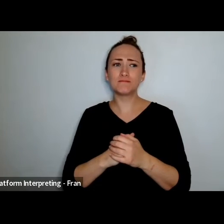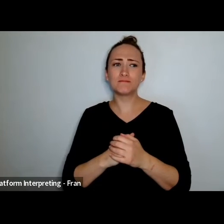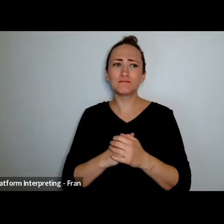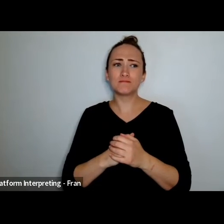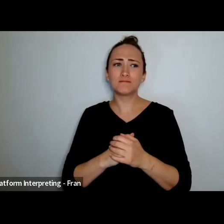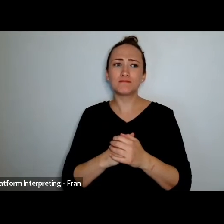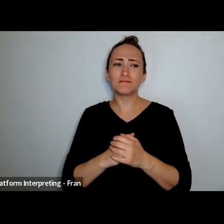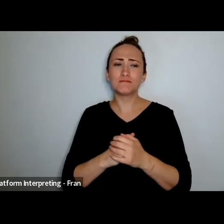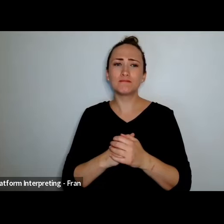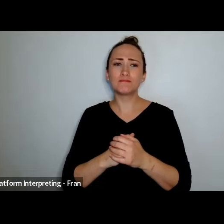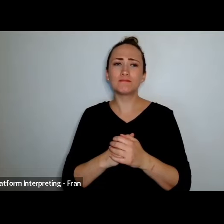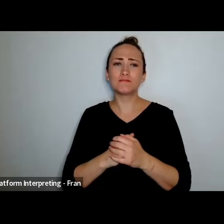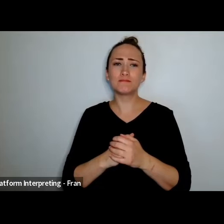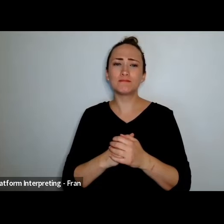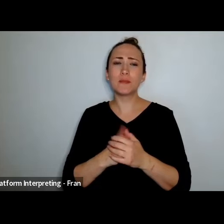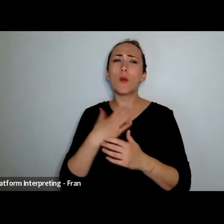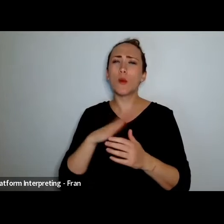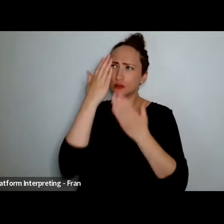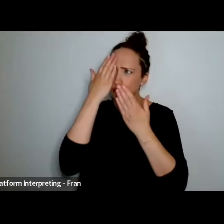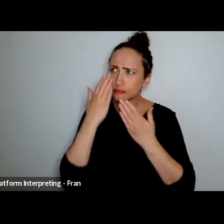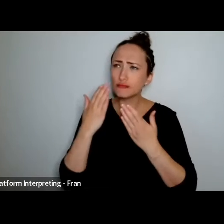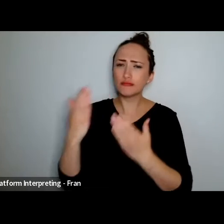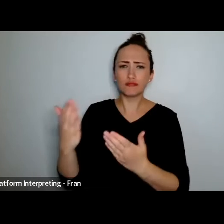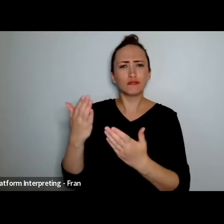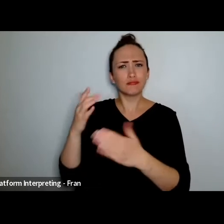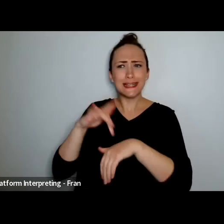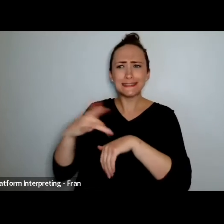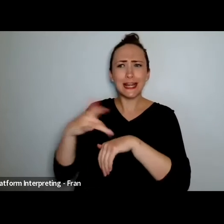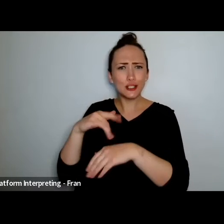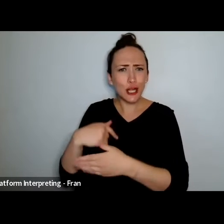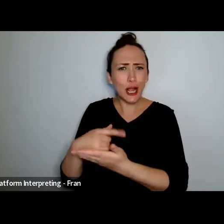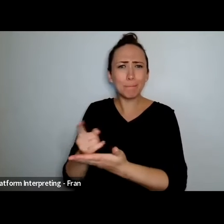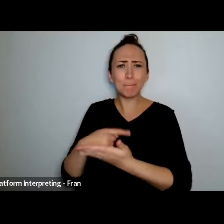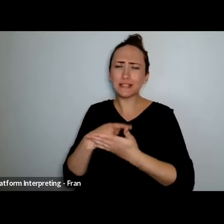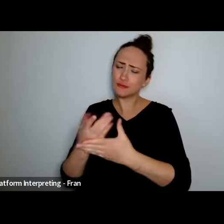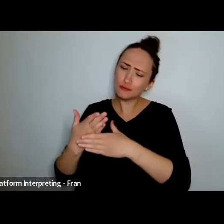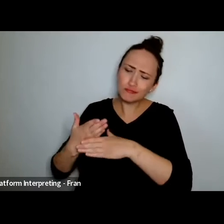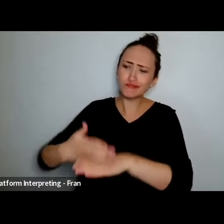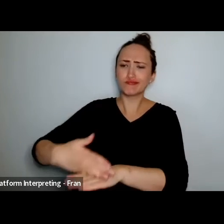Ki Touch Compass hoki ki tēna matau Noorera. Nau mai haere mai.